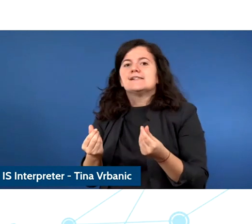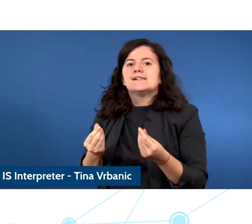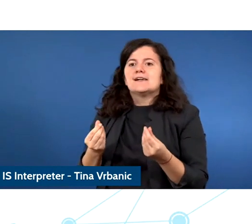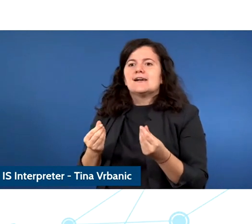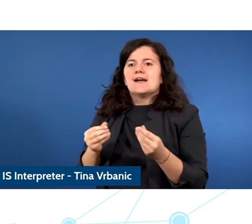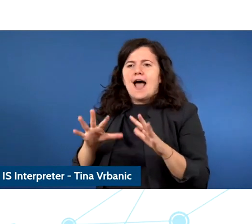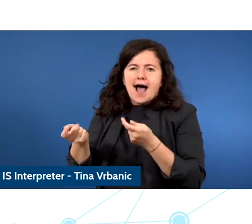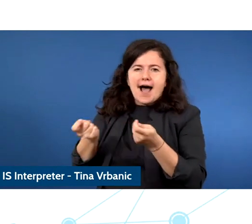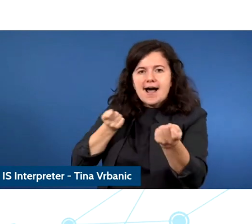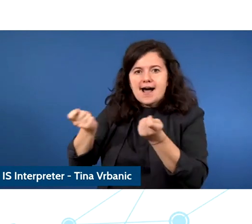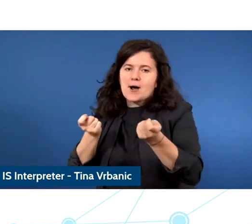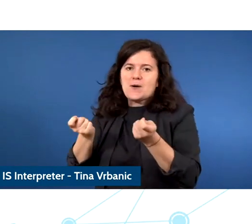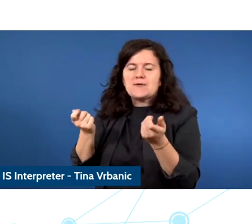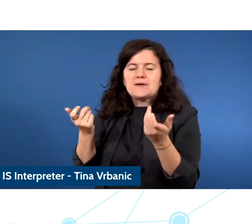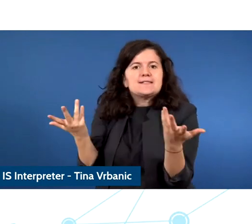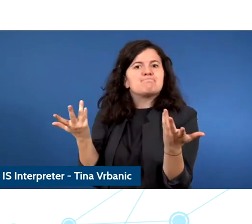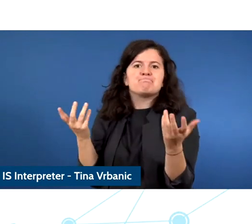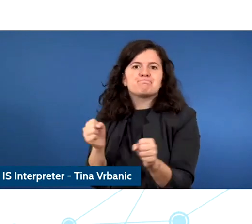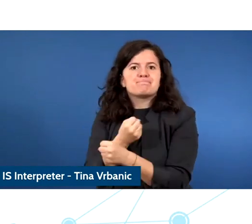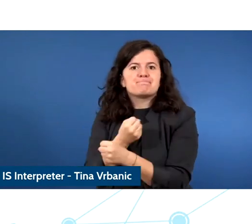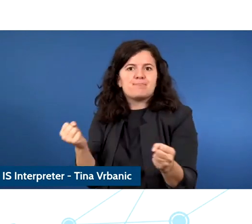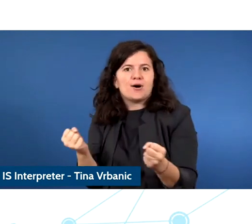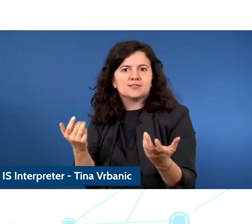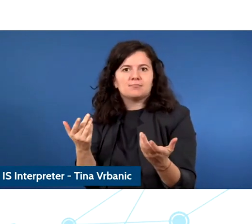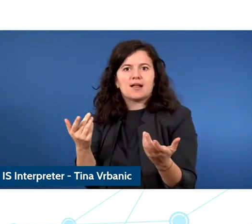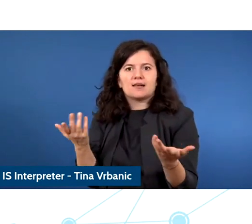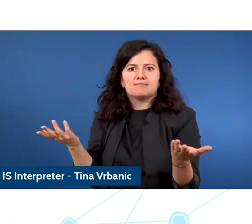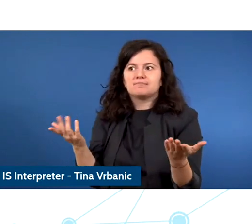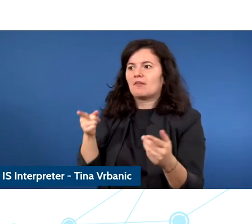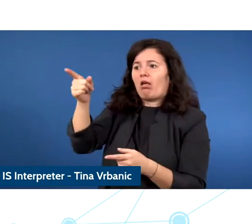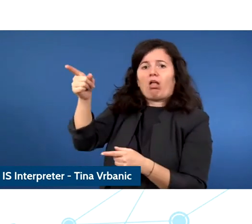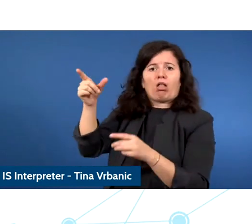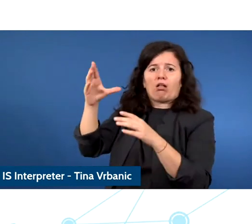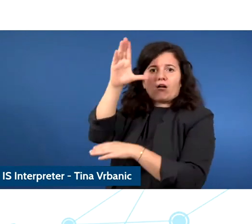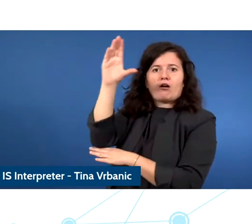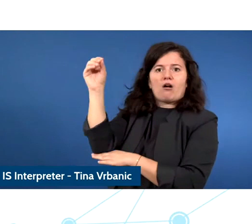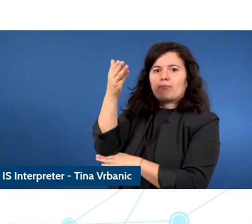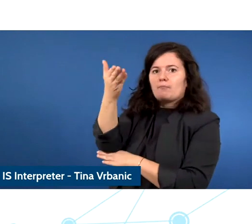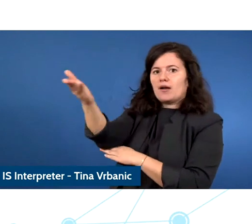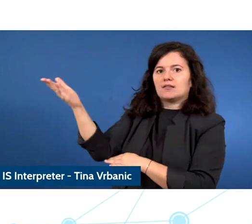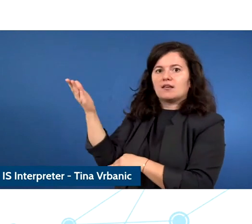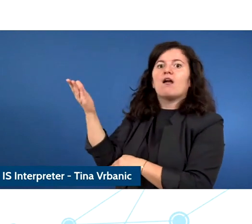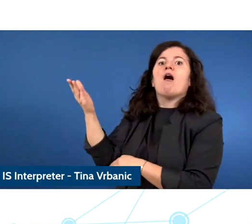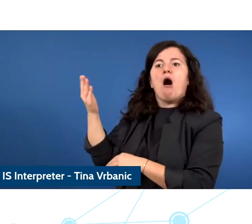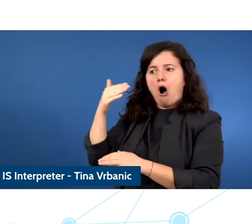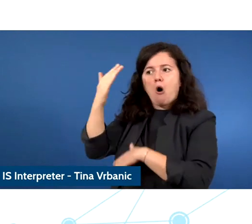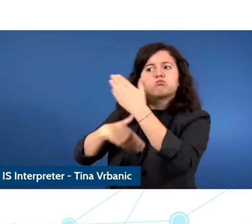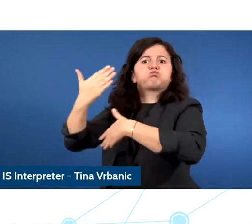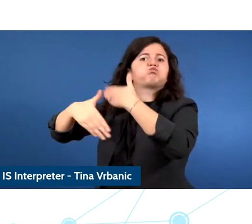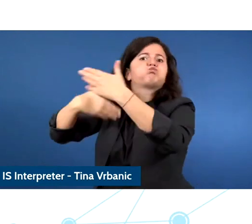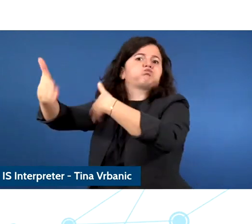of the risks that the private sector is at times creating not always